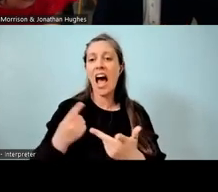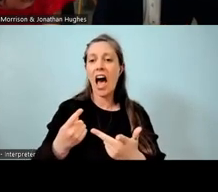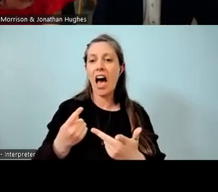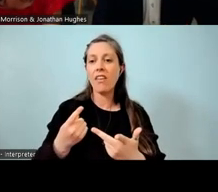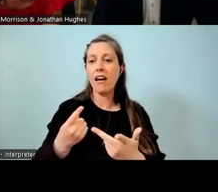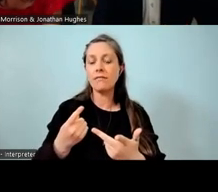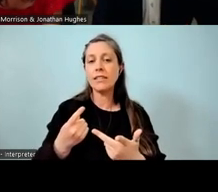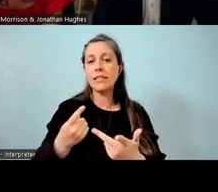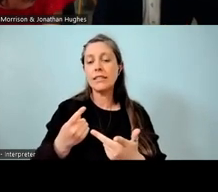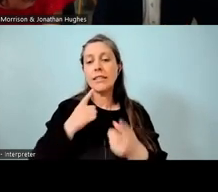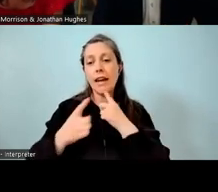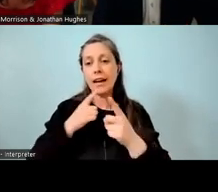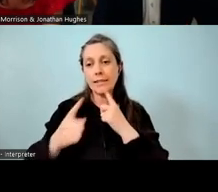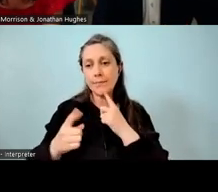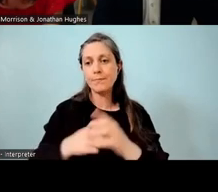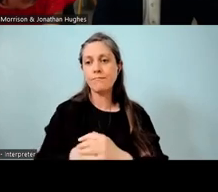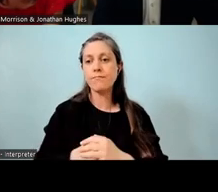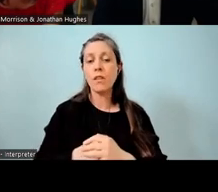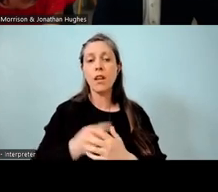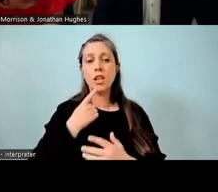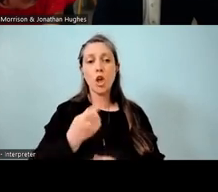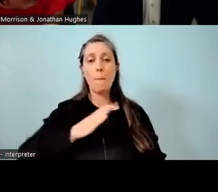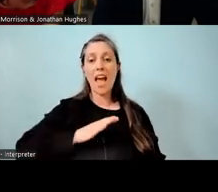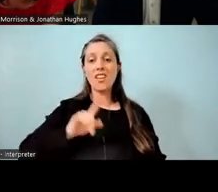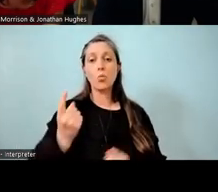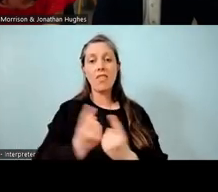Just wanted to make a point to the ongoing growth in our fantastic kaiako, Keeghan.